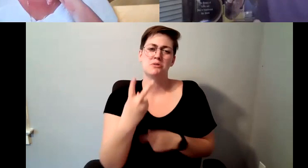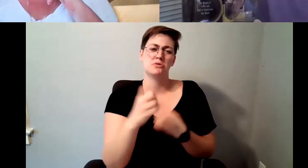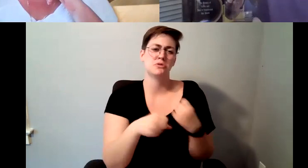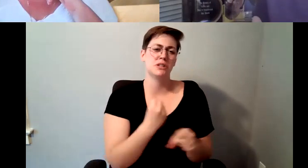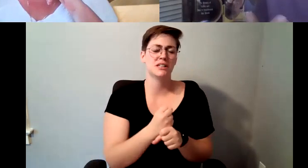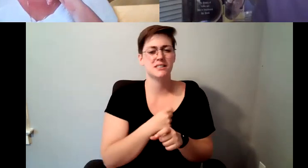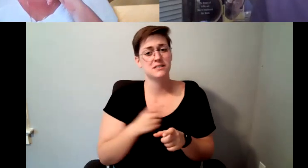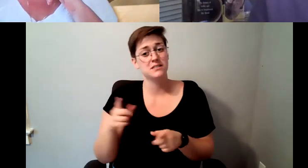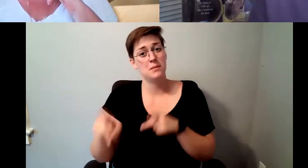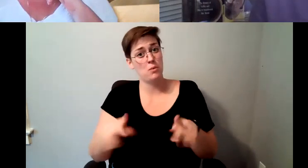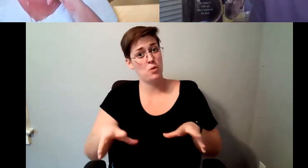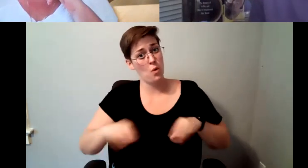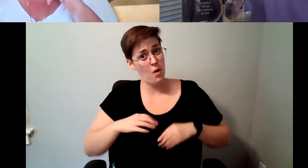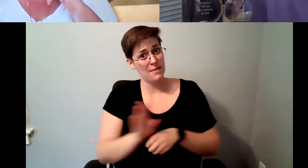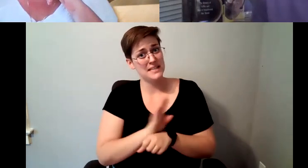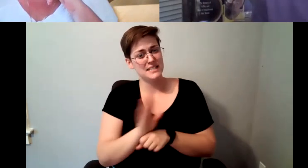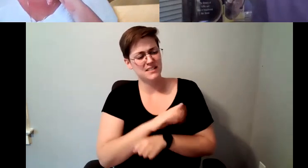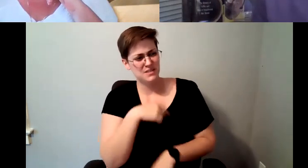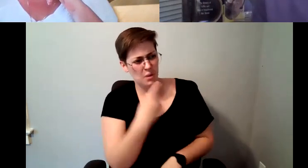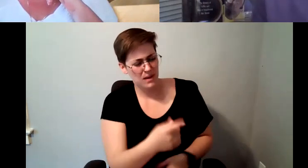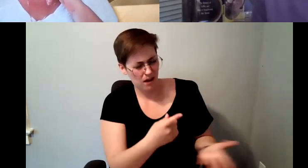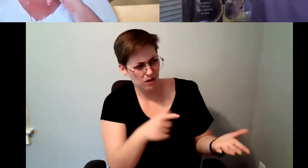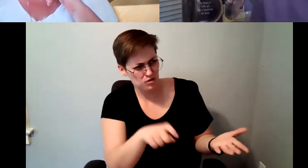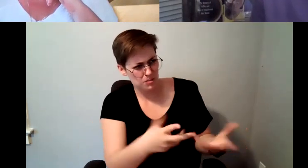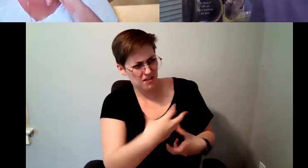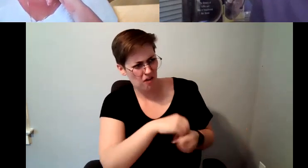D. Major Cohen: You should be you should be in the business you, you can make more money